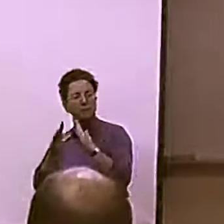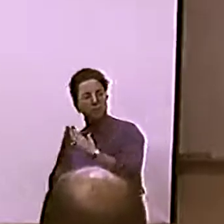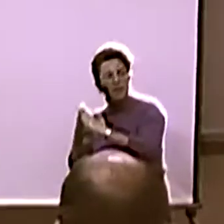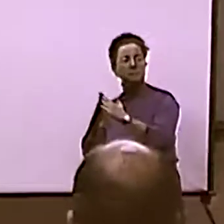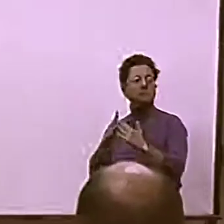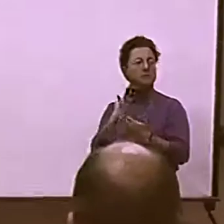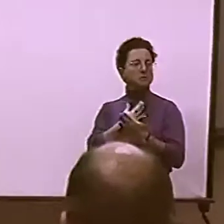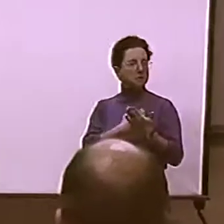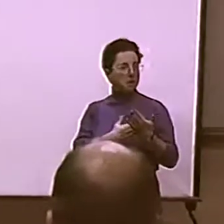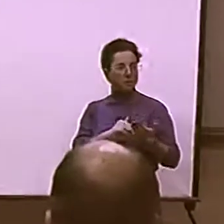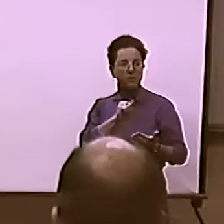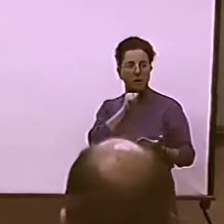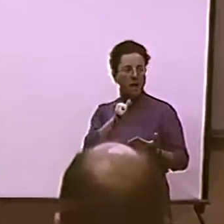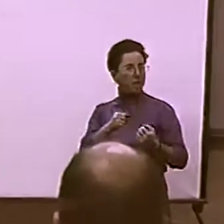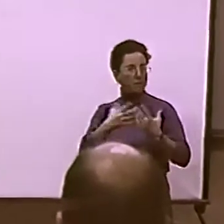I THINK THAT MAYBE...